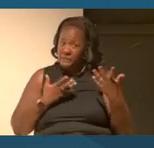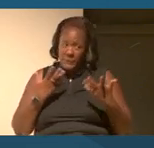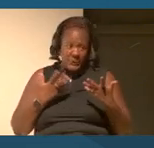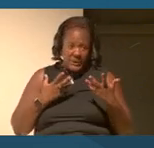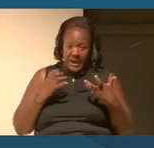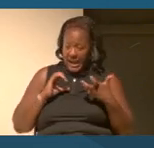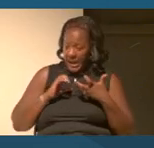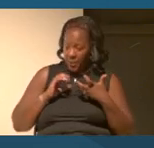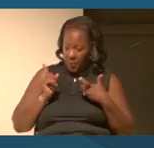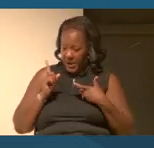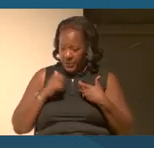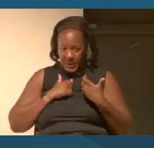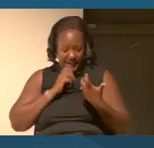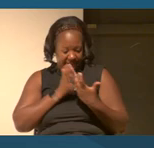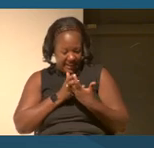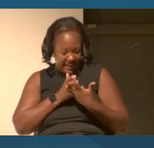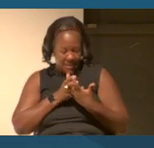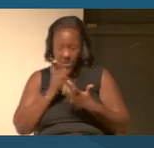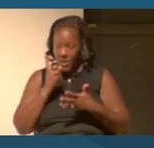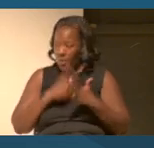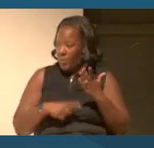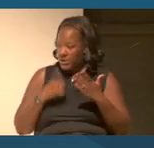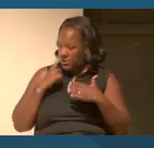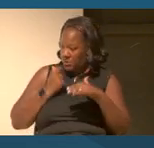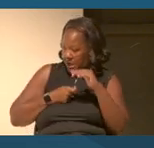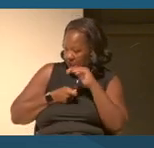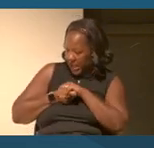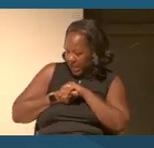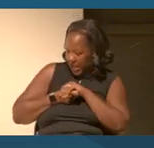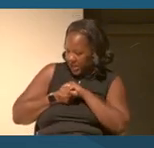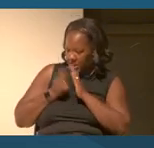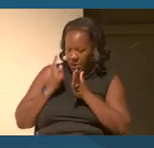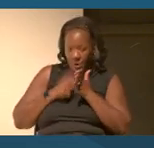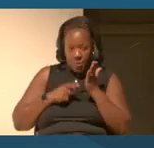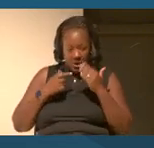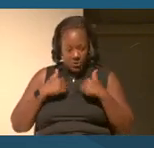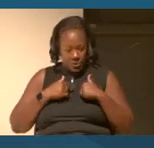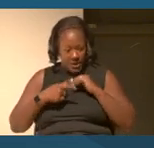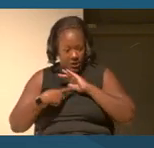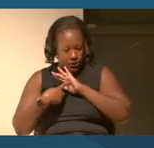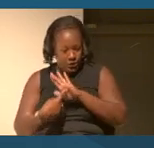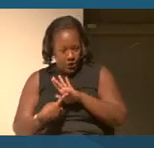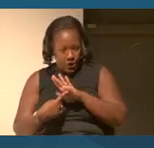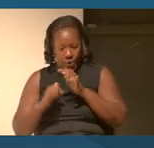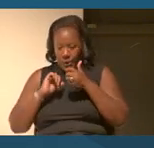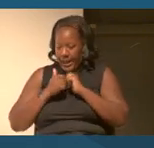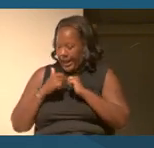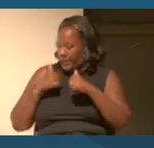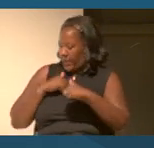what do I hide of myself, what do I claim, how do I affiliate?